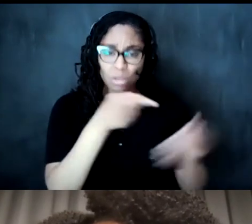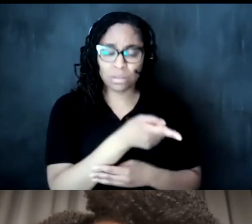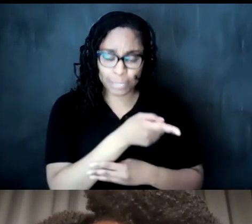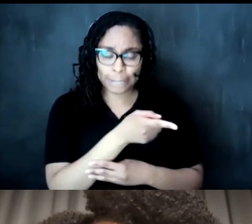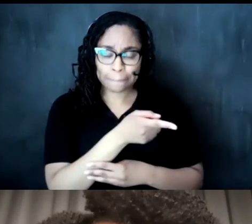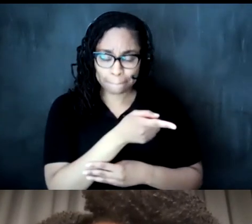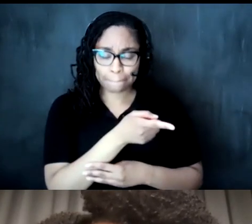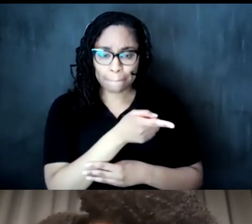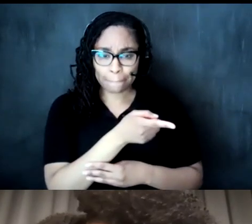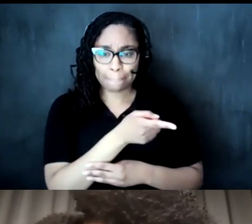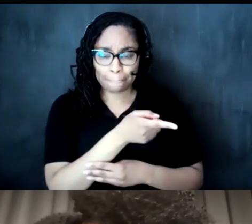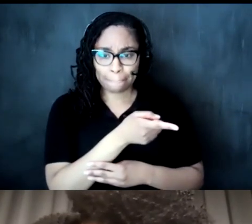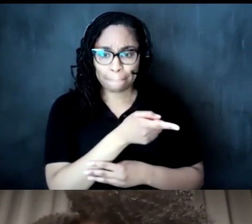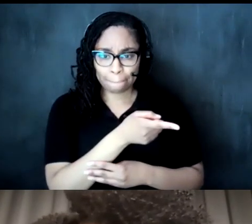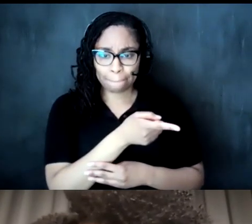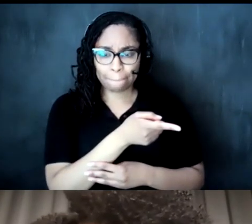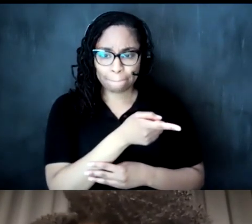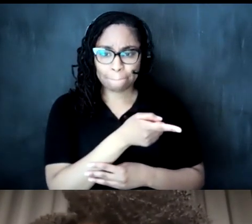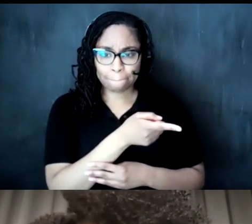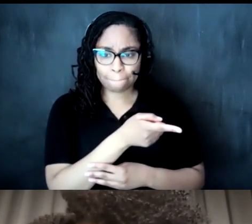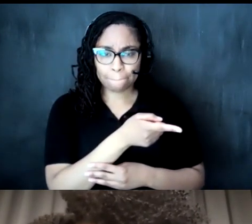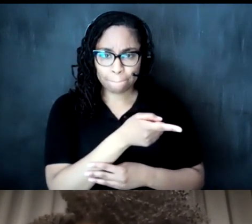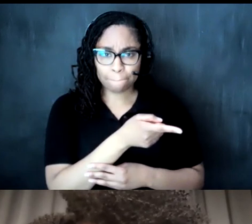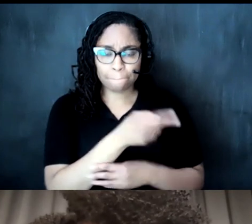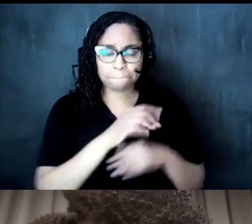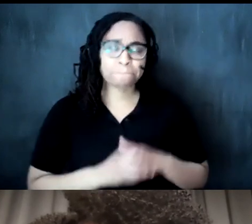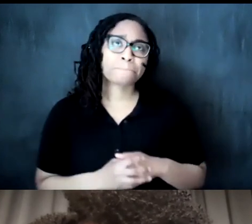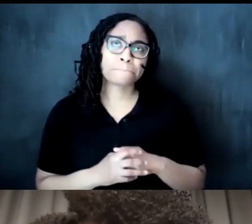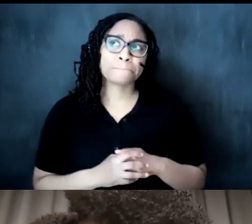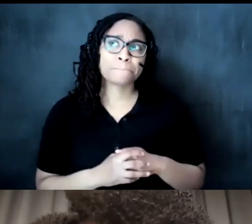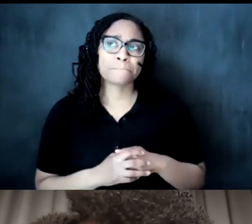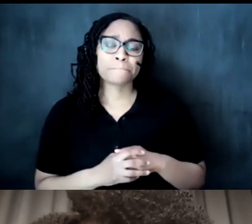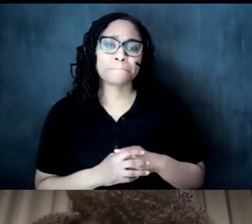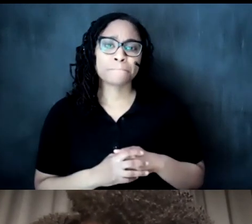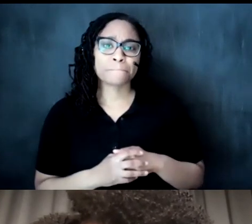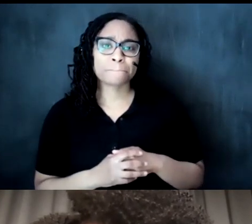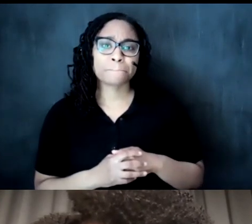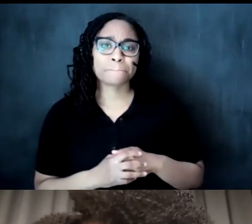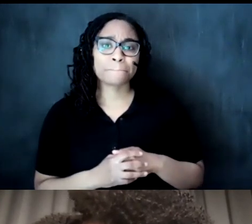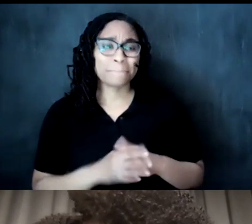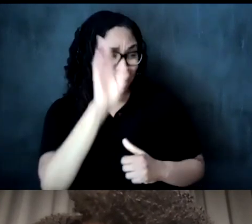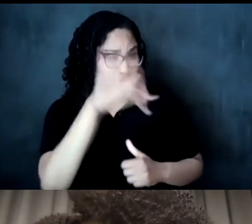i i think i'm just continuing to suppress that question of you know who who is represented